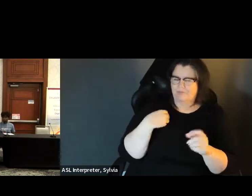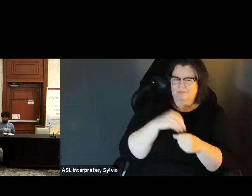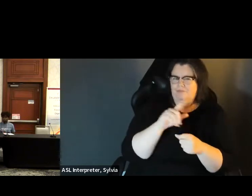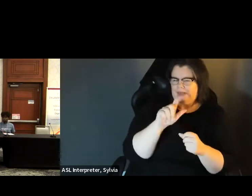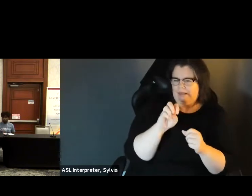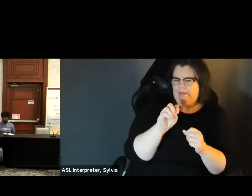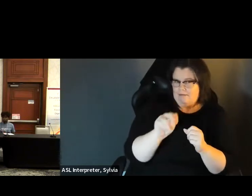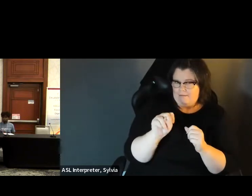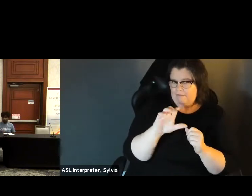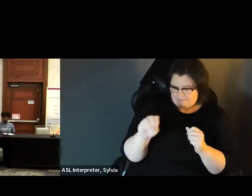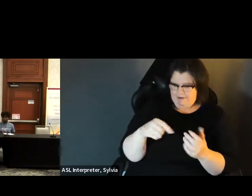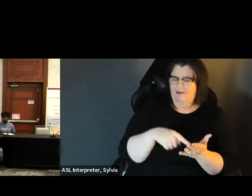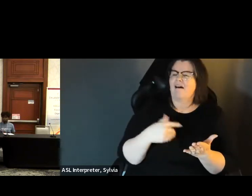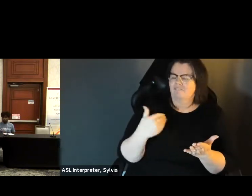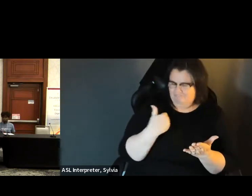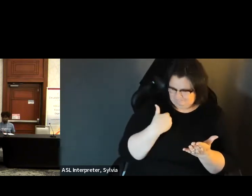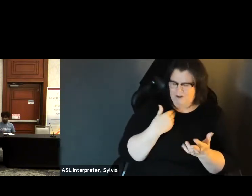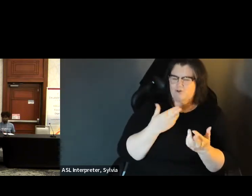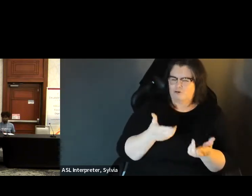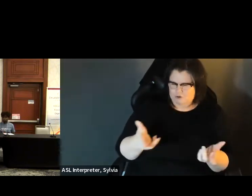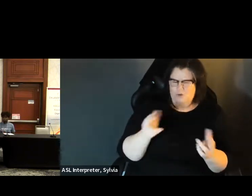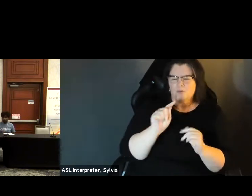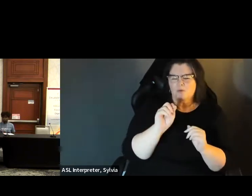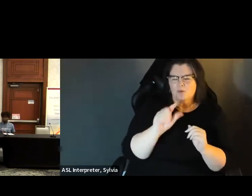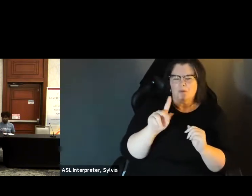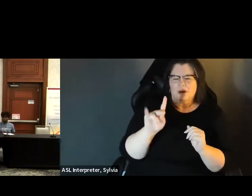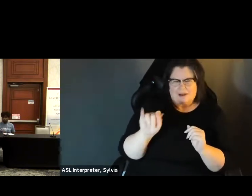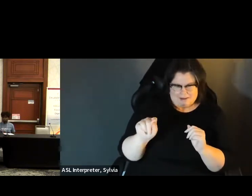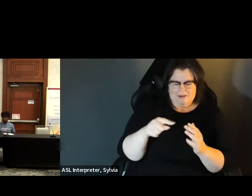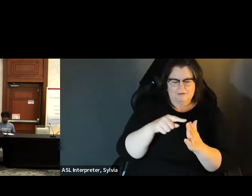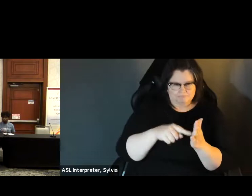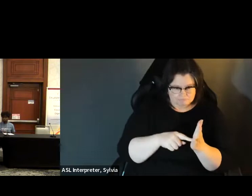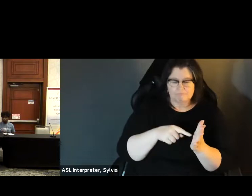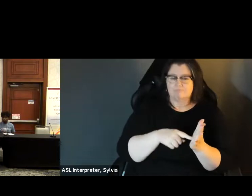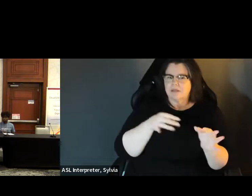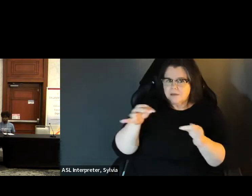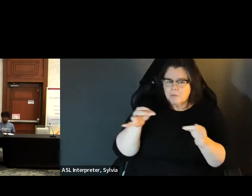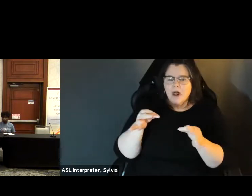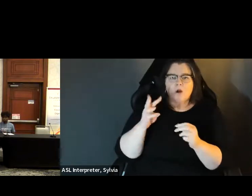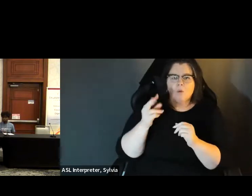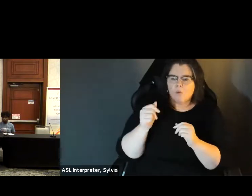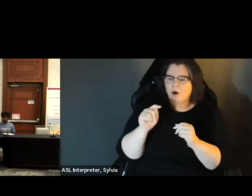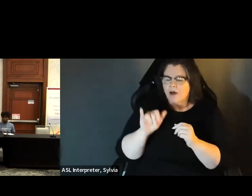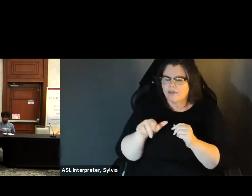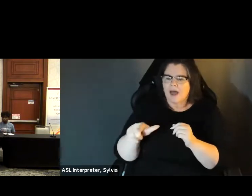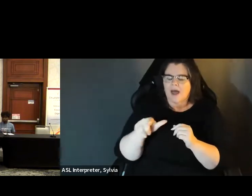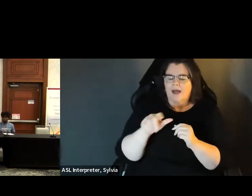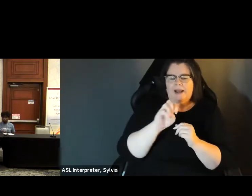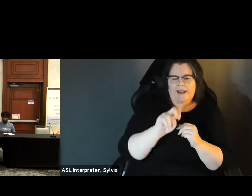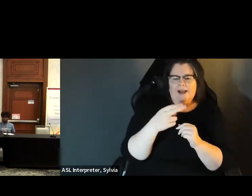» Alex: Hi, this is Alex in Leon county. We do have a tool kit. We put putt something taughtelle to. It's an informational guide that